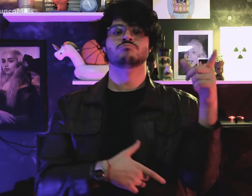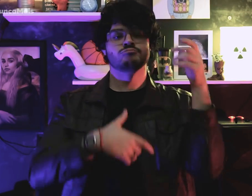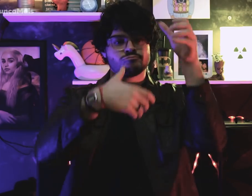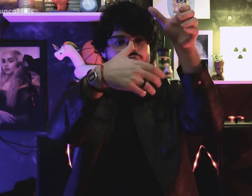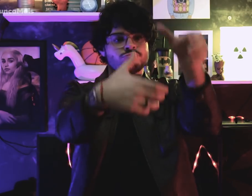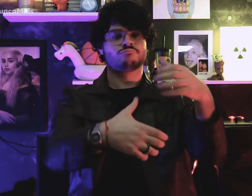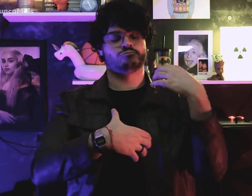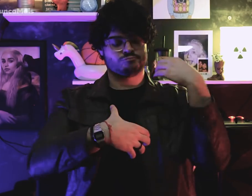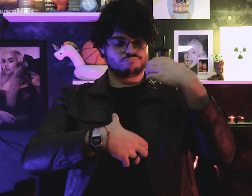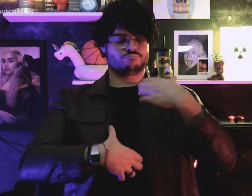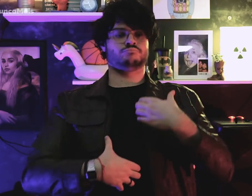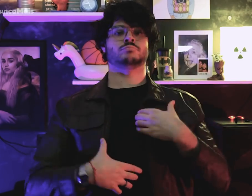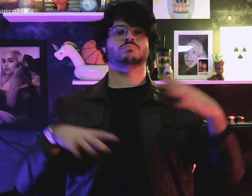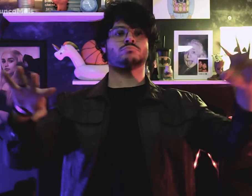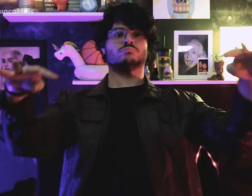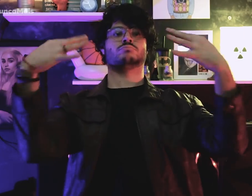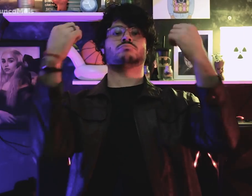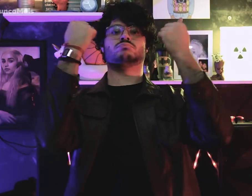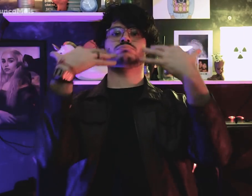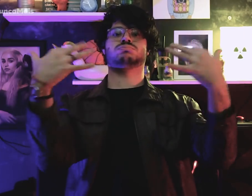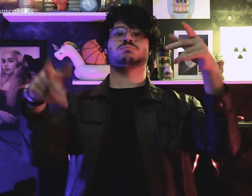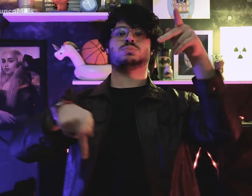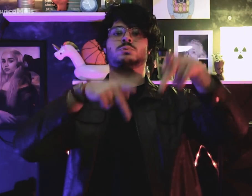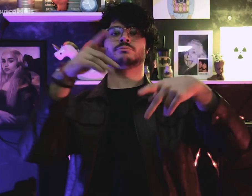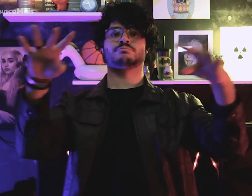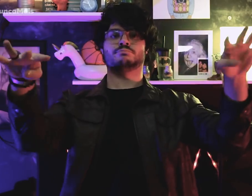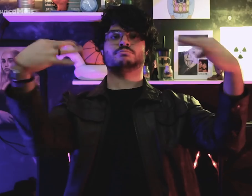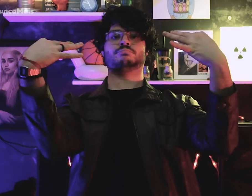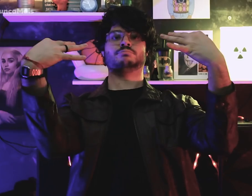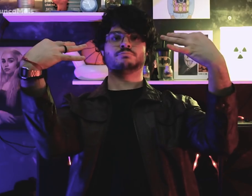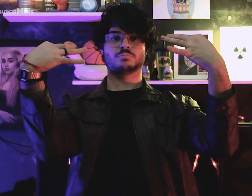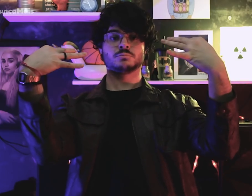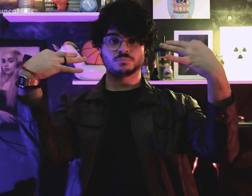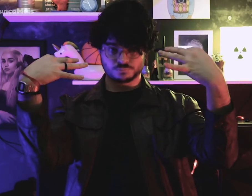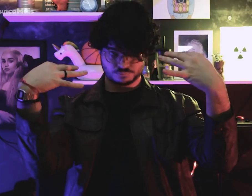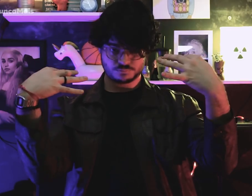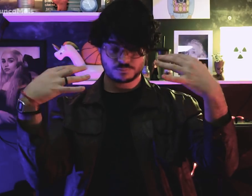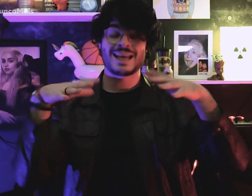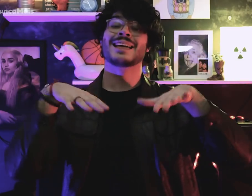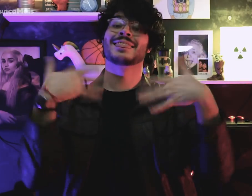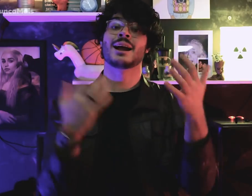in front to the Brazilian people.